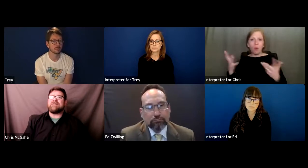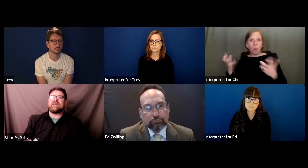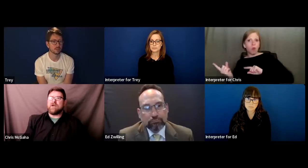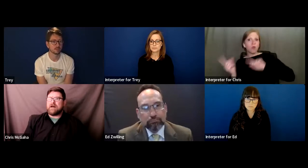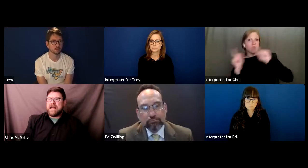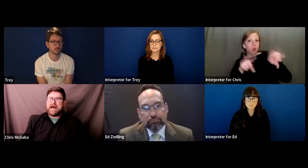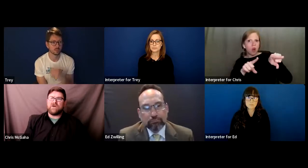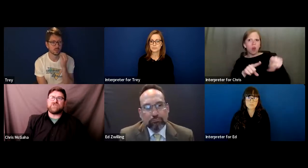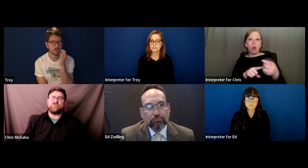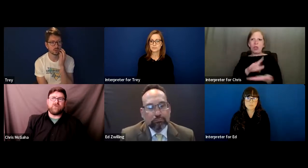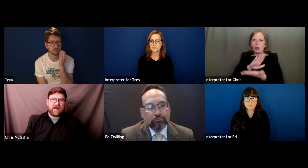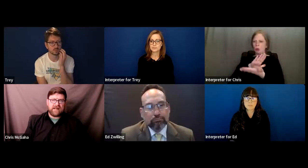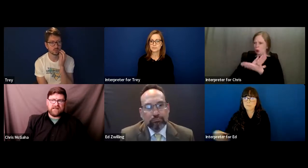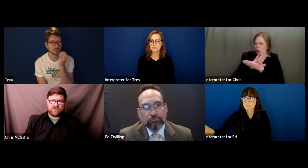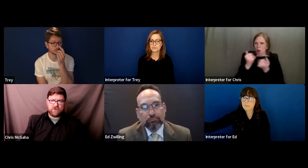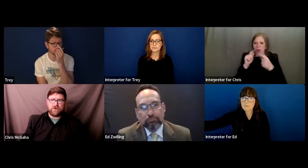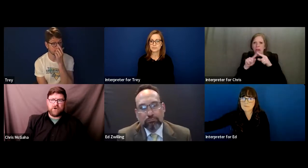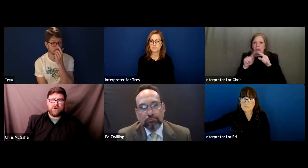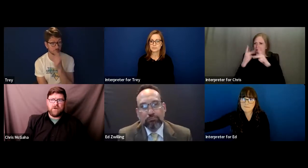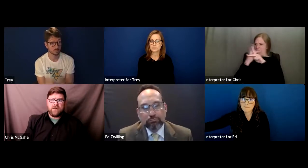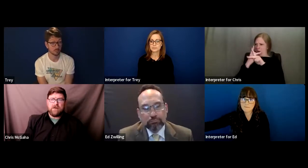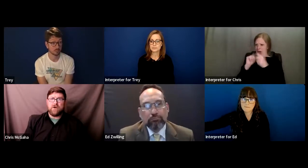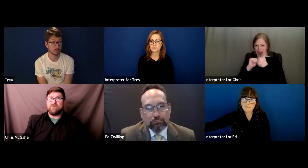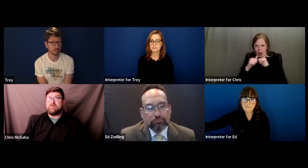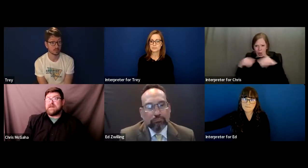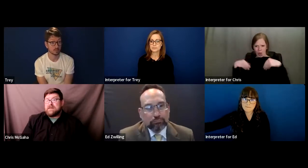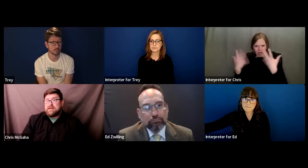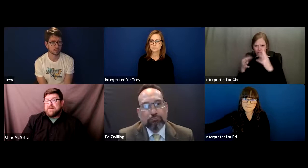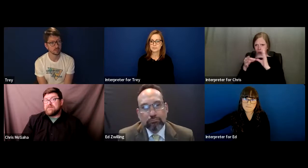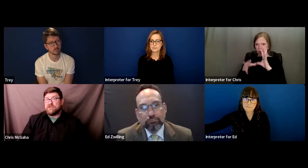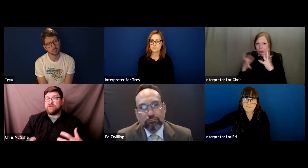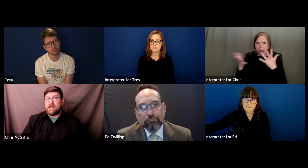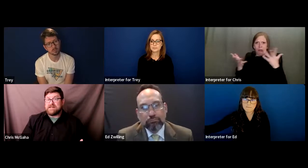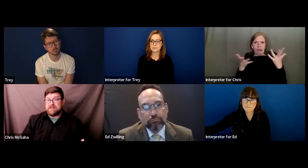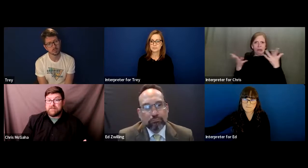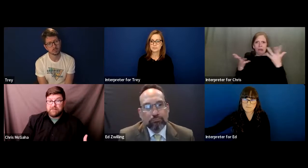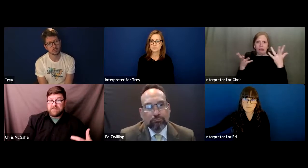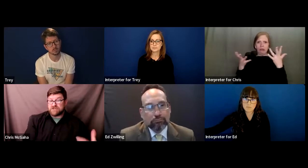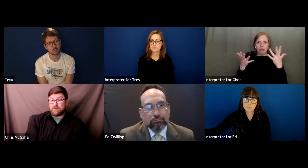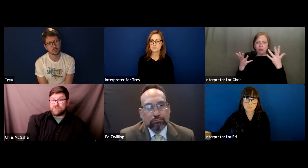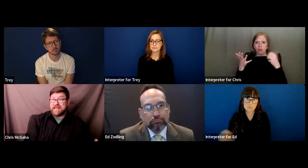to figure out how to provide an interpreter, maybe even utilizing the interpreters they